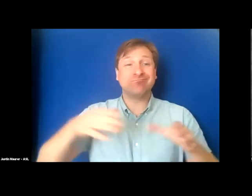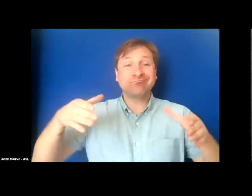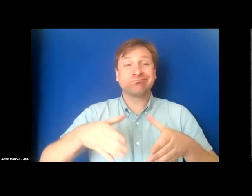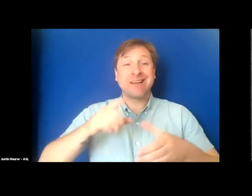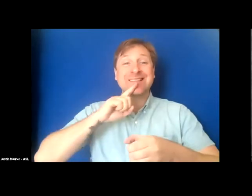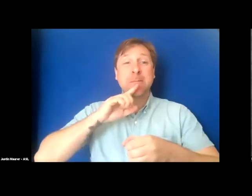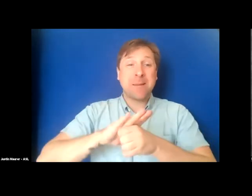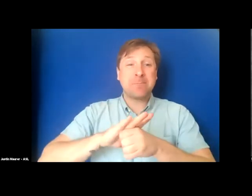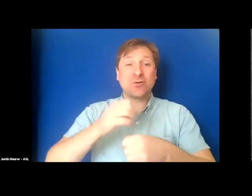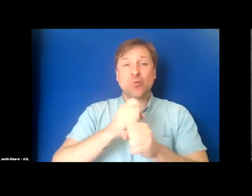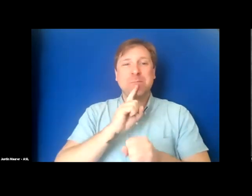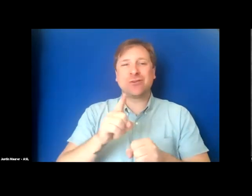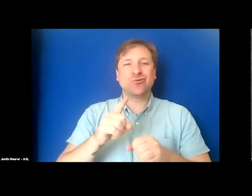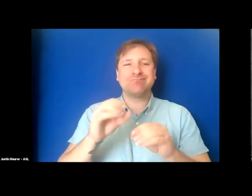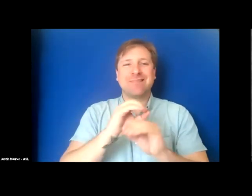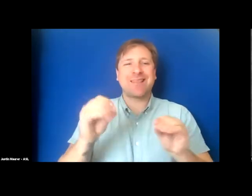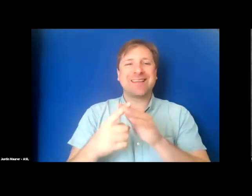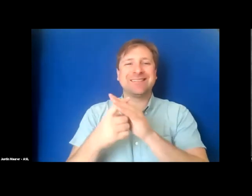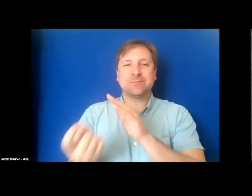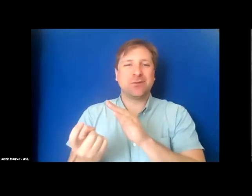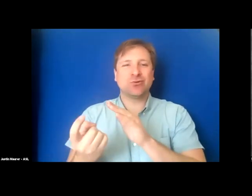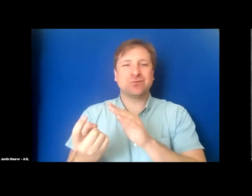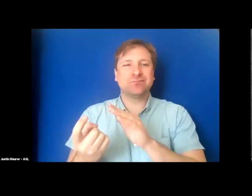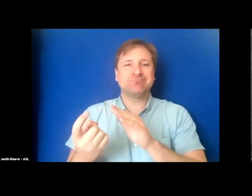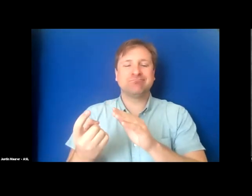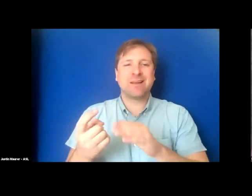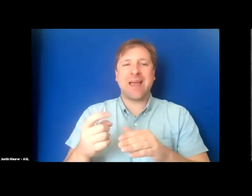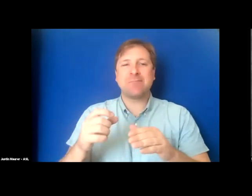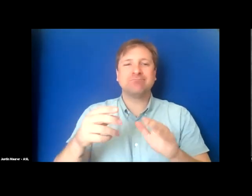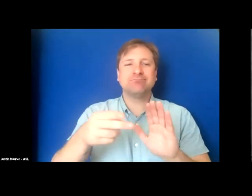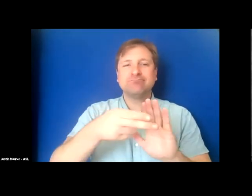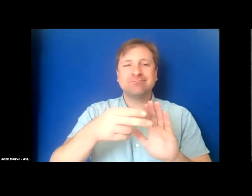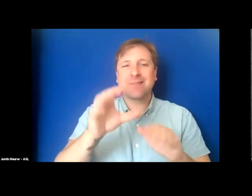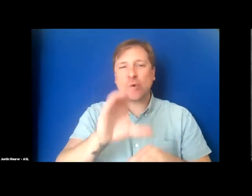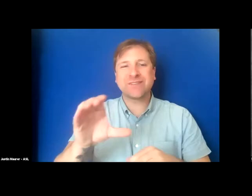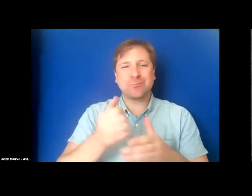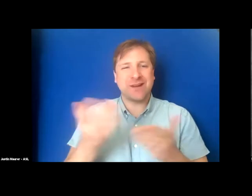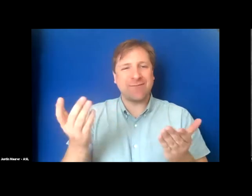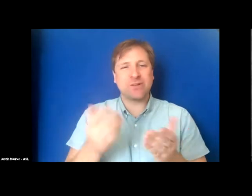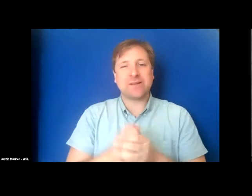to ensure that nothing falls through the cracks. So I'm really excited to introduce our guests.